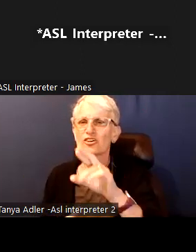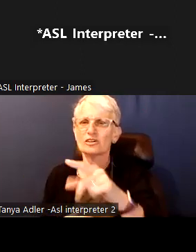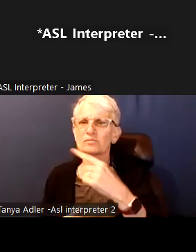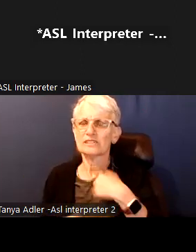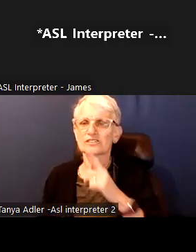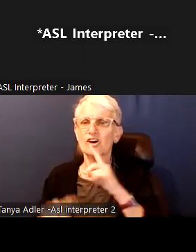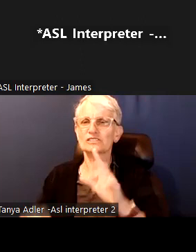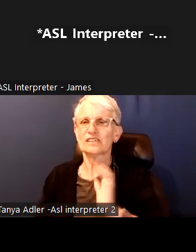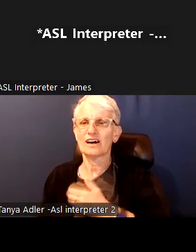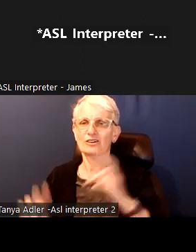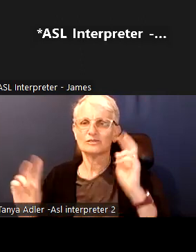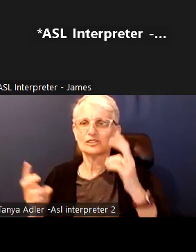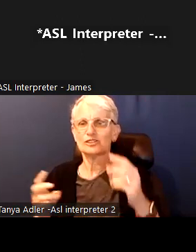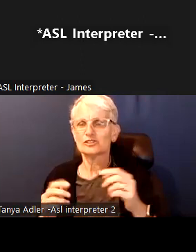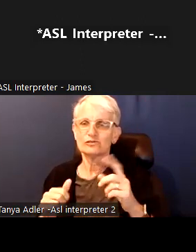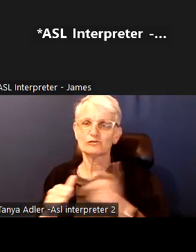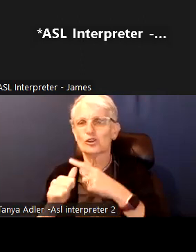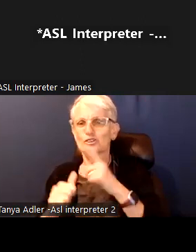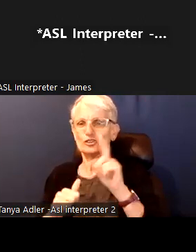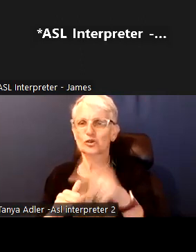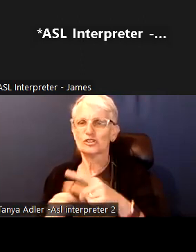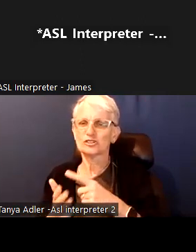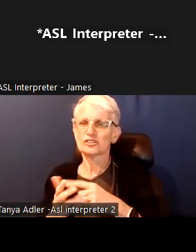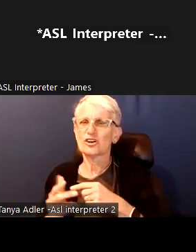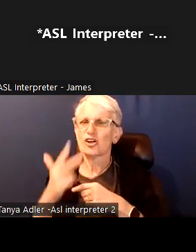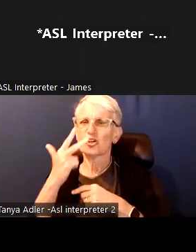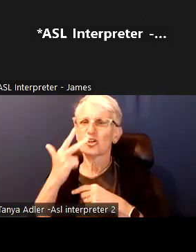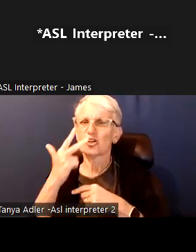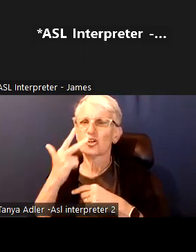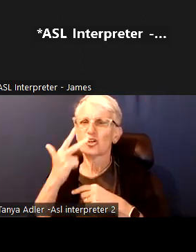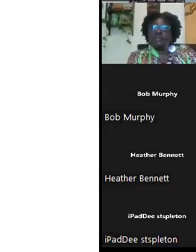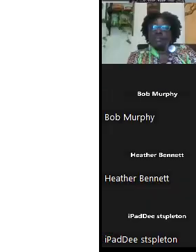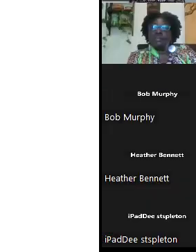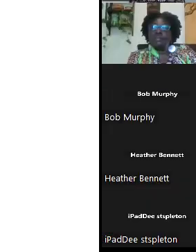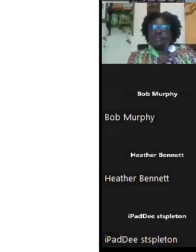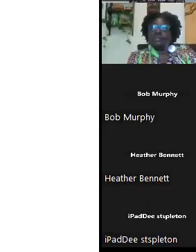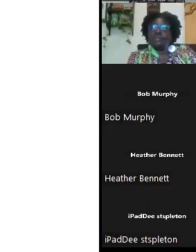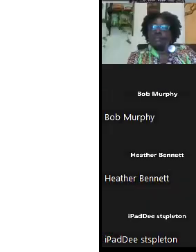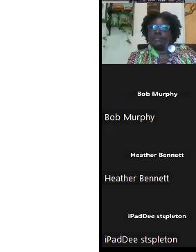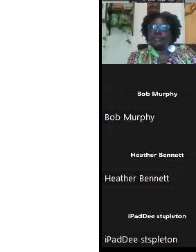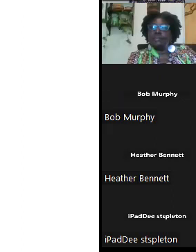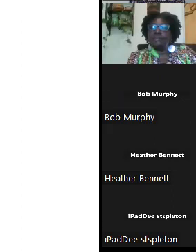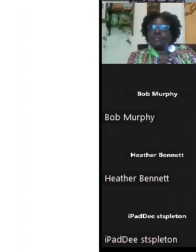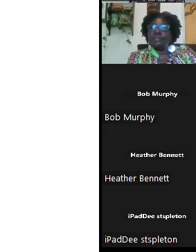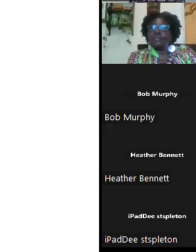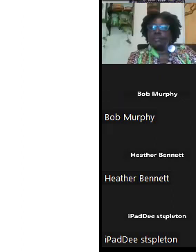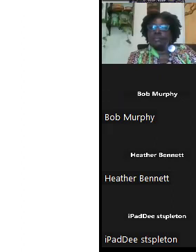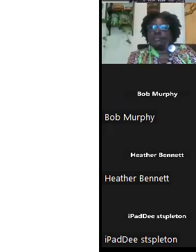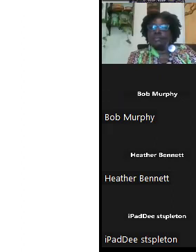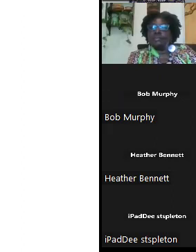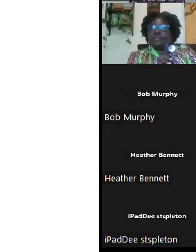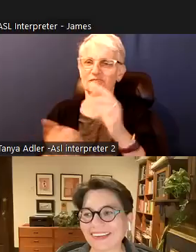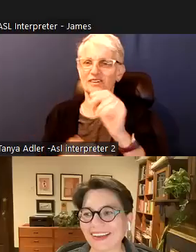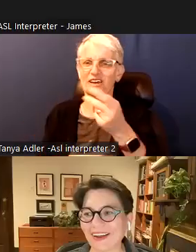affordable housing is a key one when a candidate speaks about affordable housing what do they